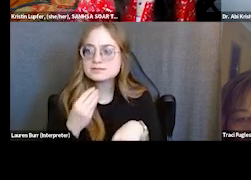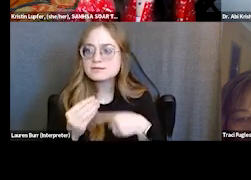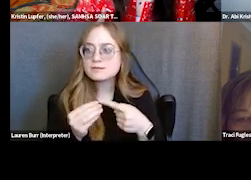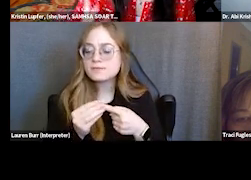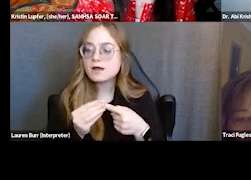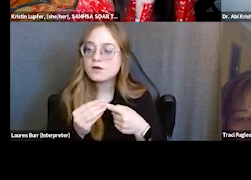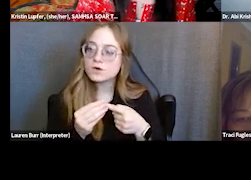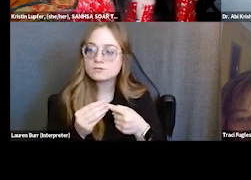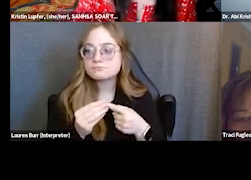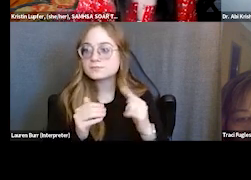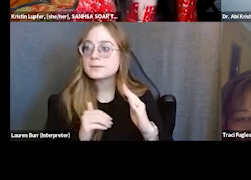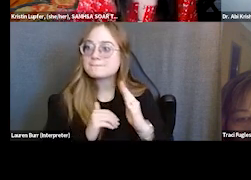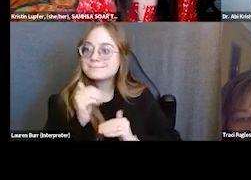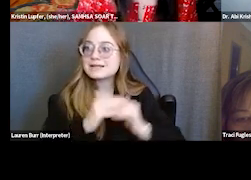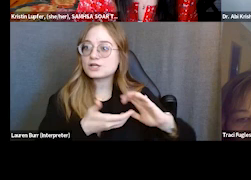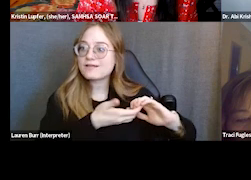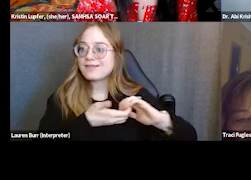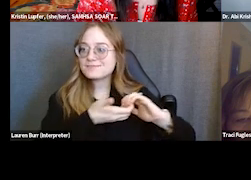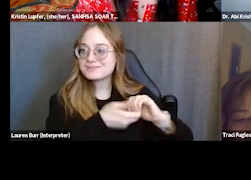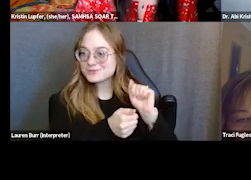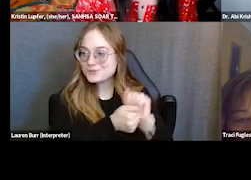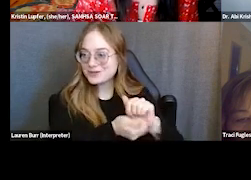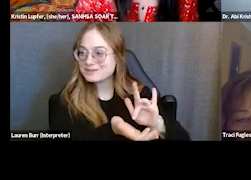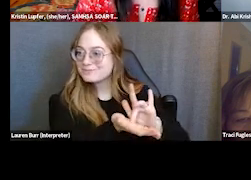of building collaborations with medical providers.